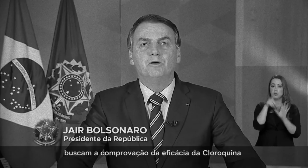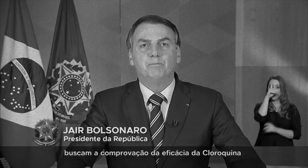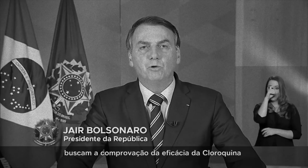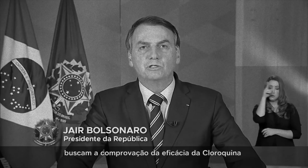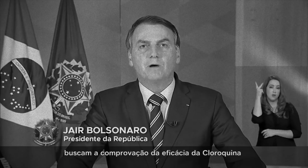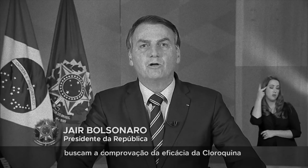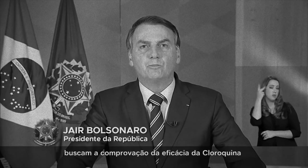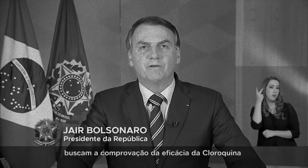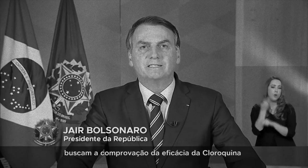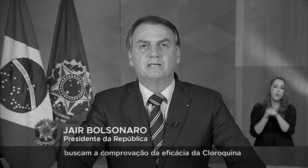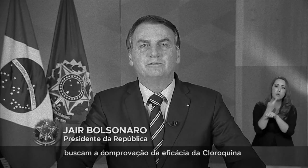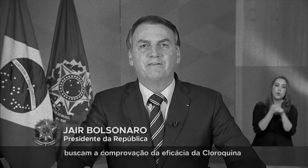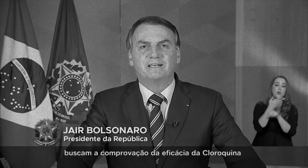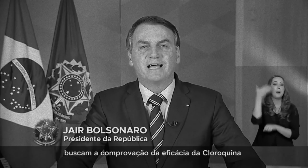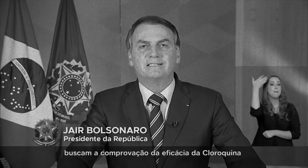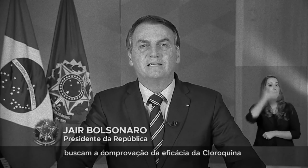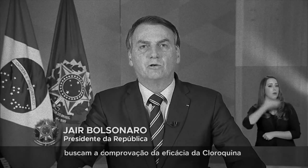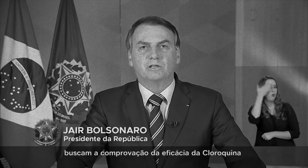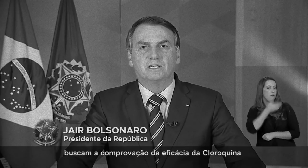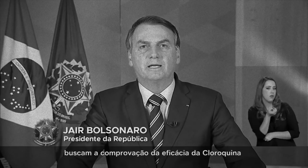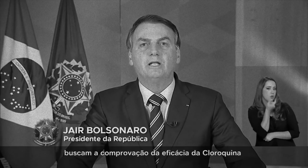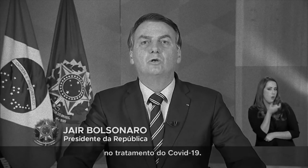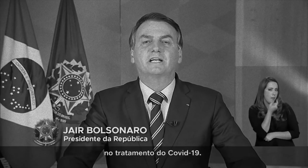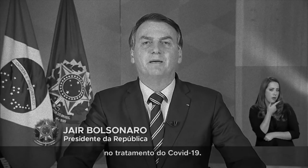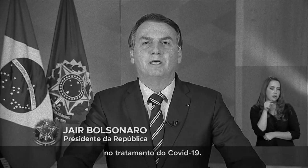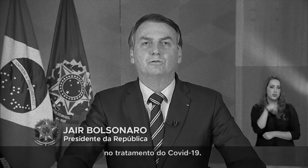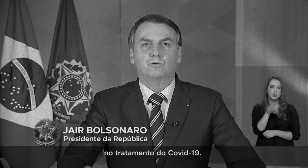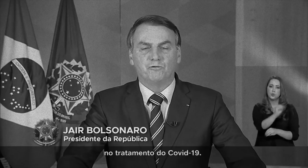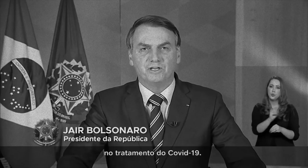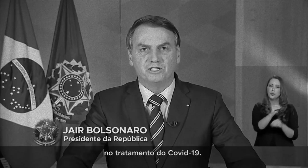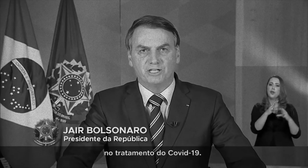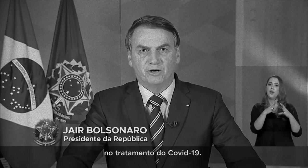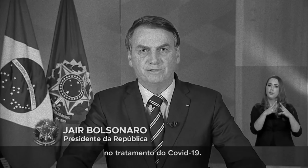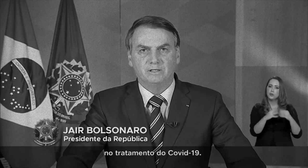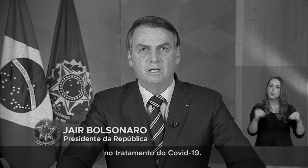are looking into the efficacy of chloroquine in treating Covid-19.